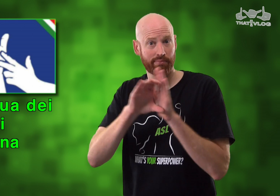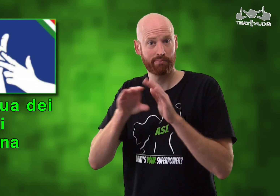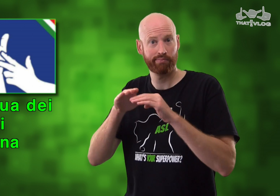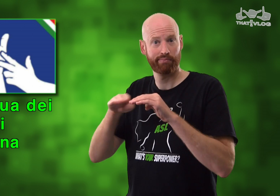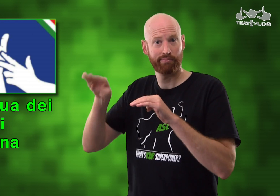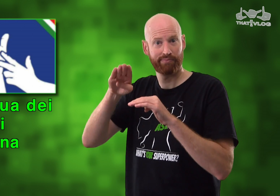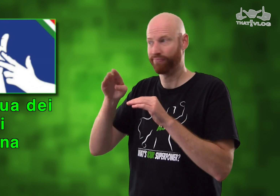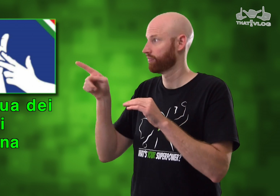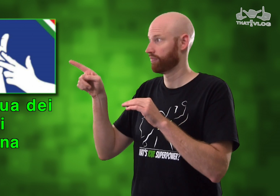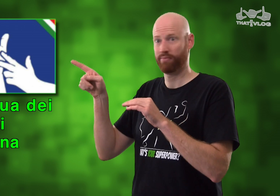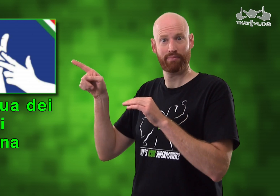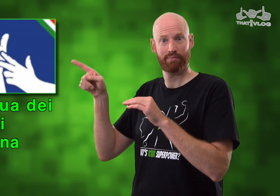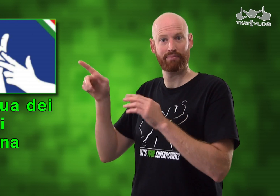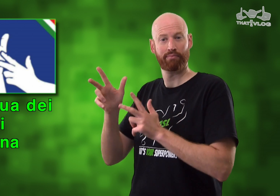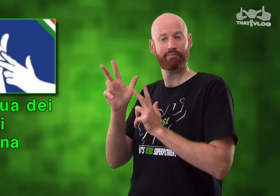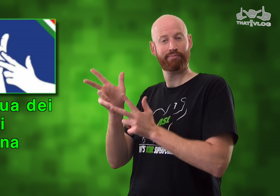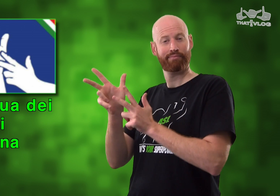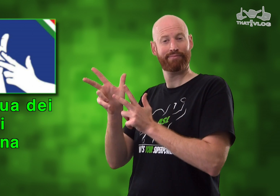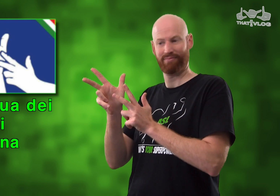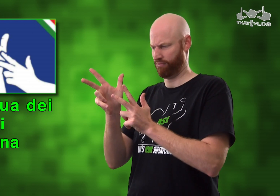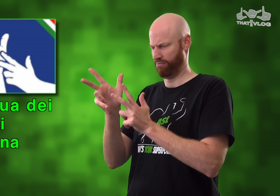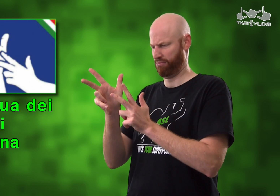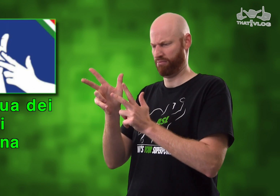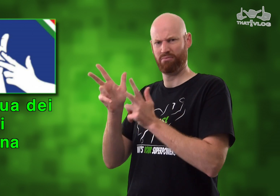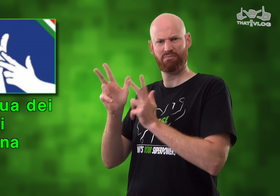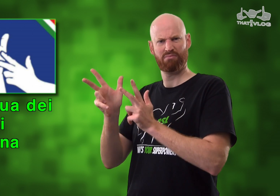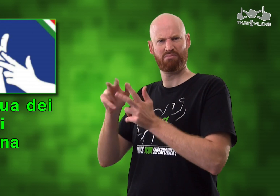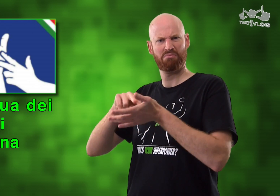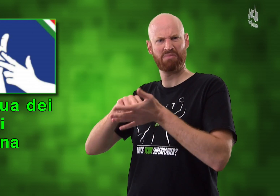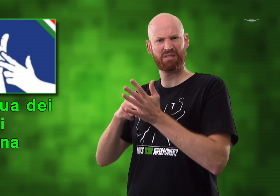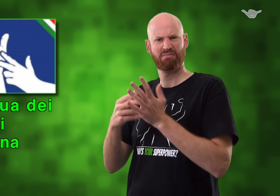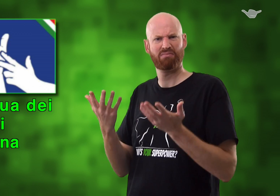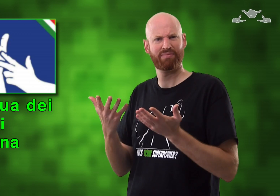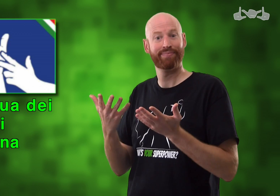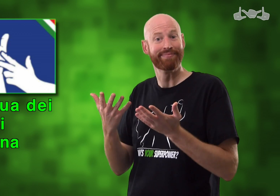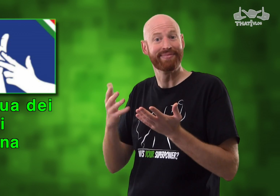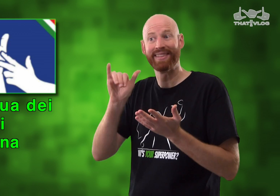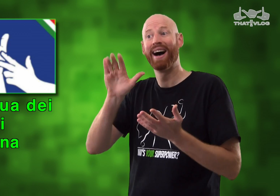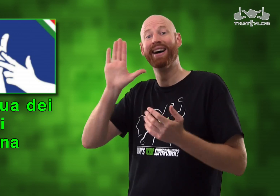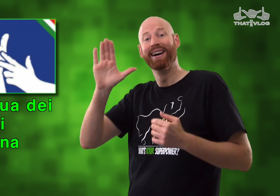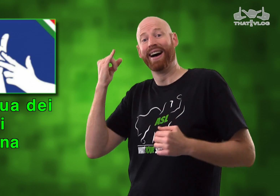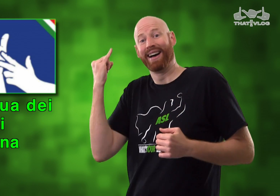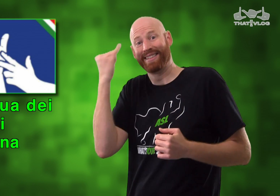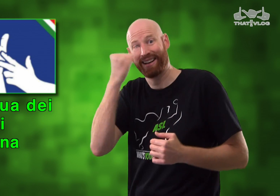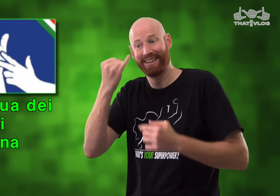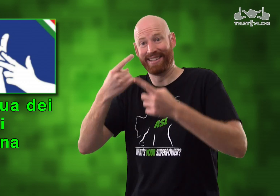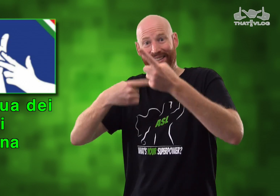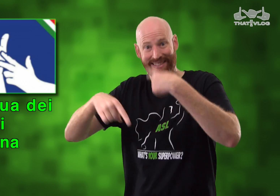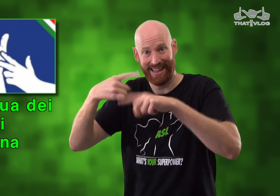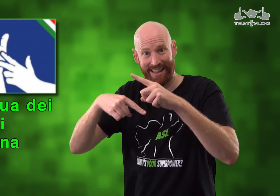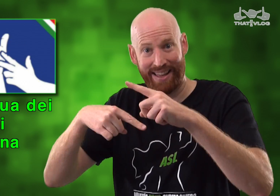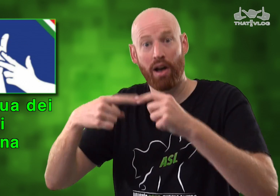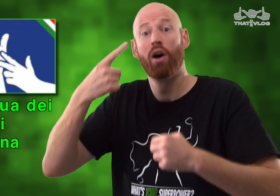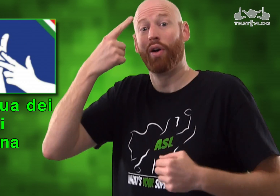out some more. FYI, this picture you see at the top, these 'double 3s' ... the meaning of those is actually their sign...